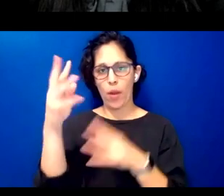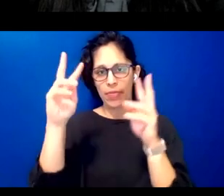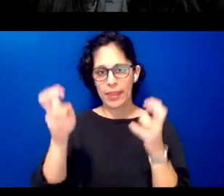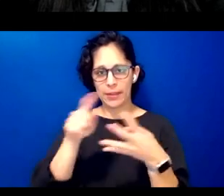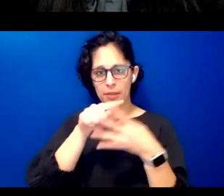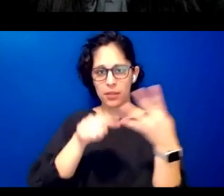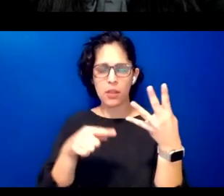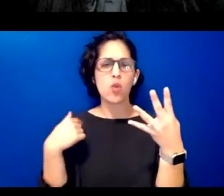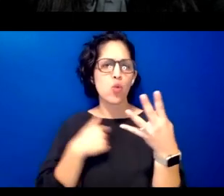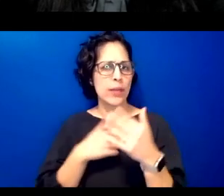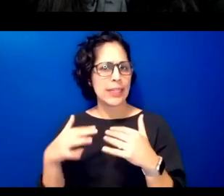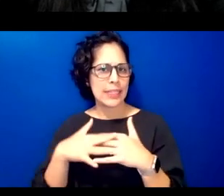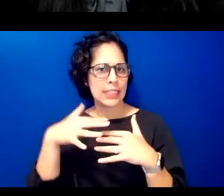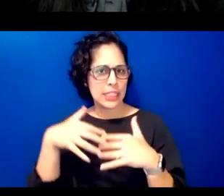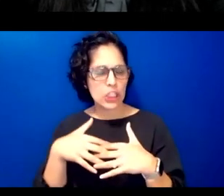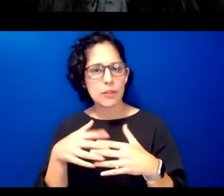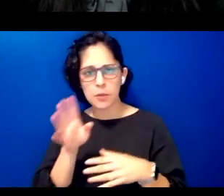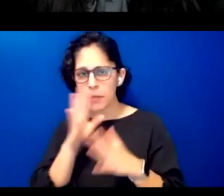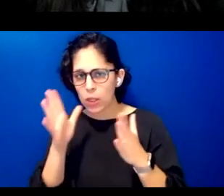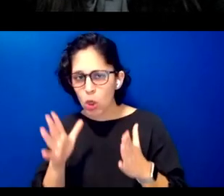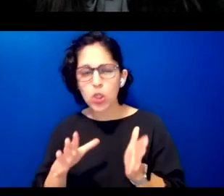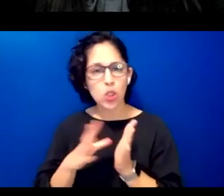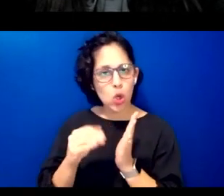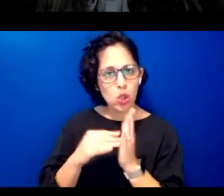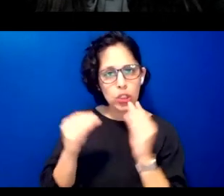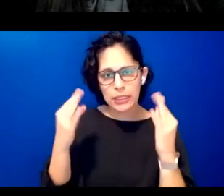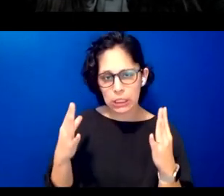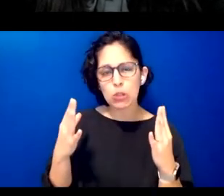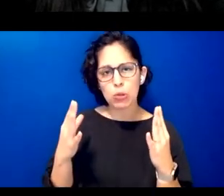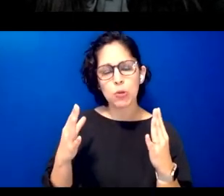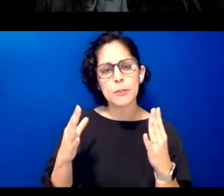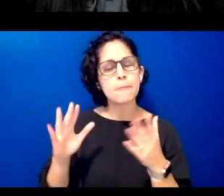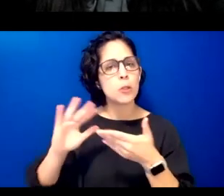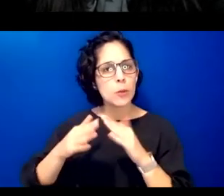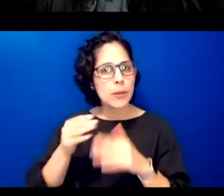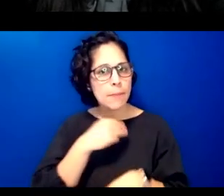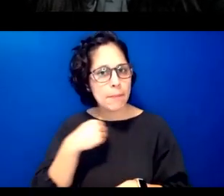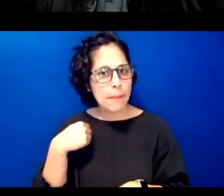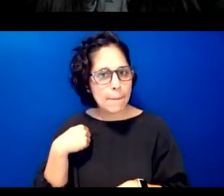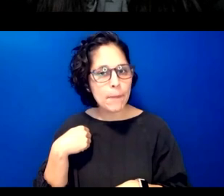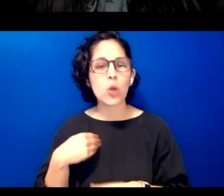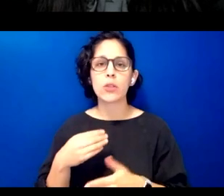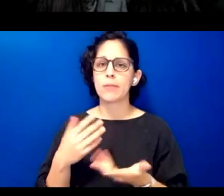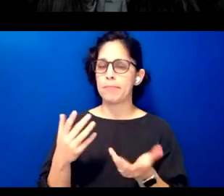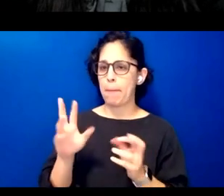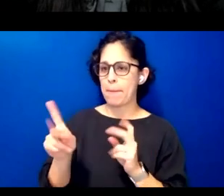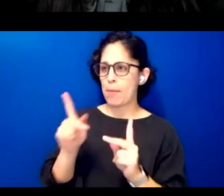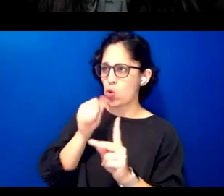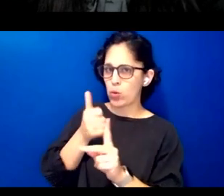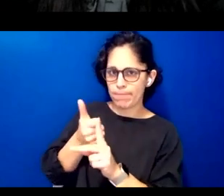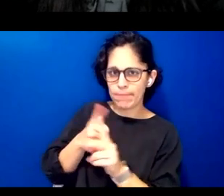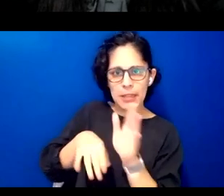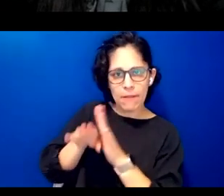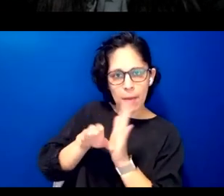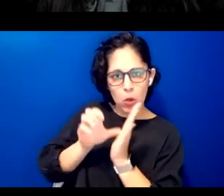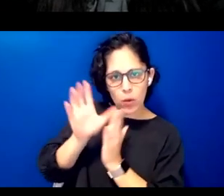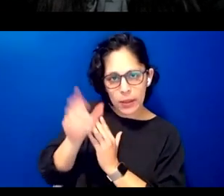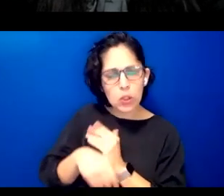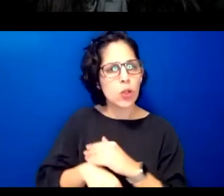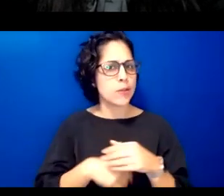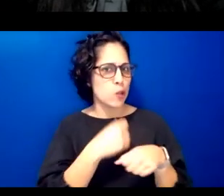speakers learners teachers community members curriculum developers content creators technologists